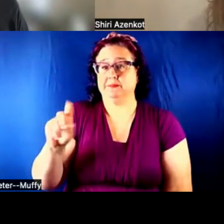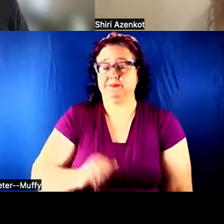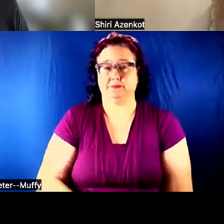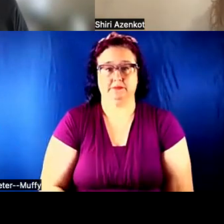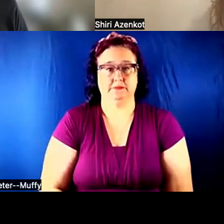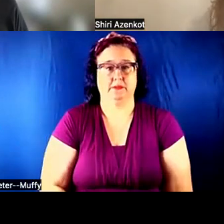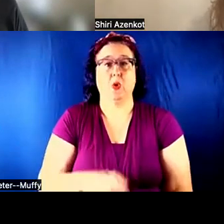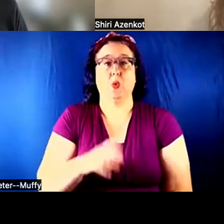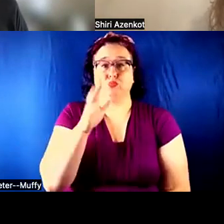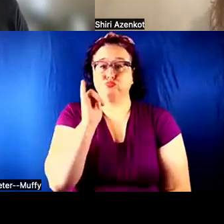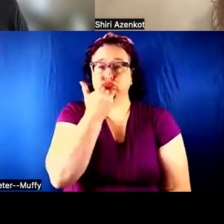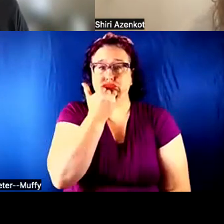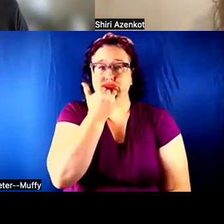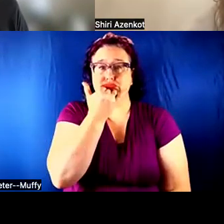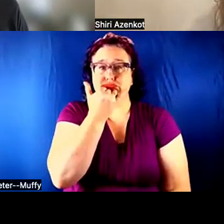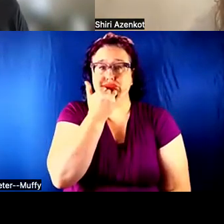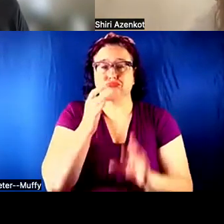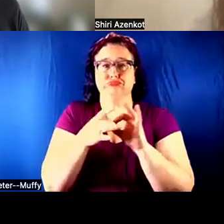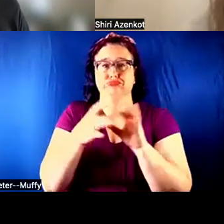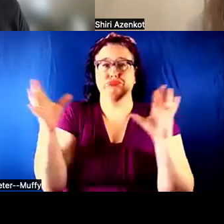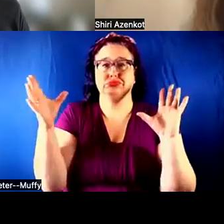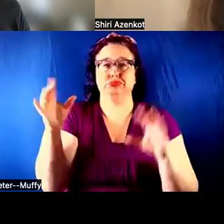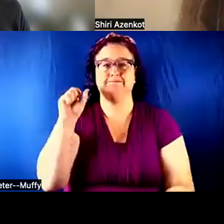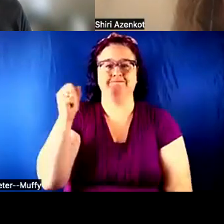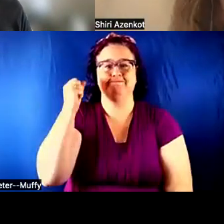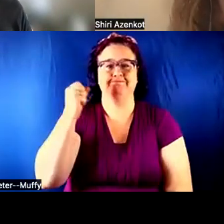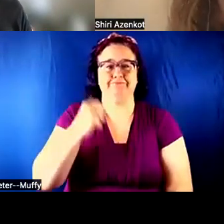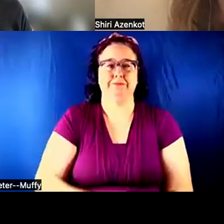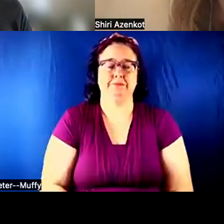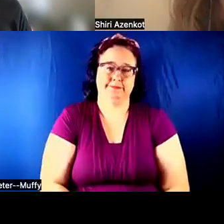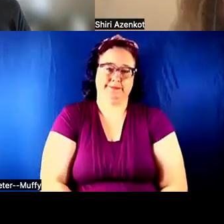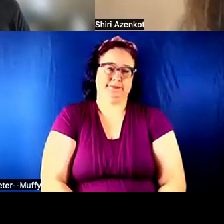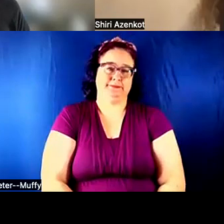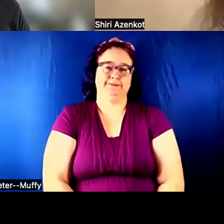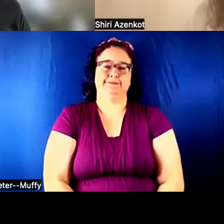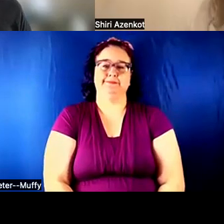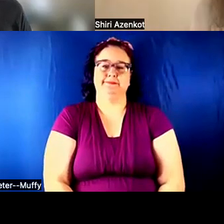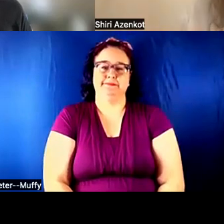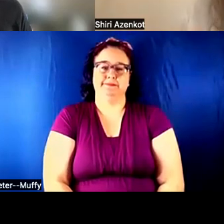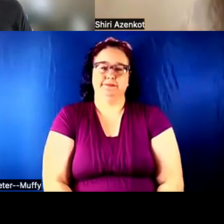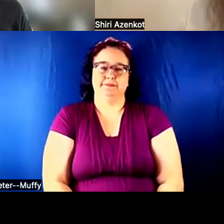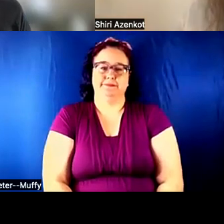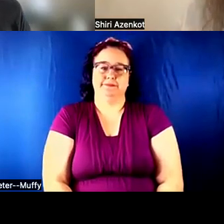I THINK SHE DISCONNECTED. OH, WELL.